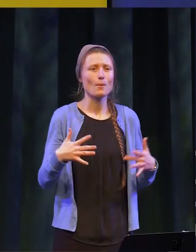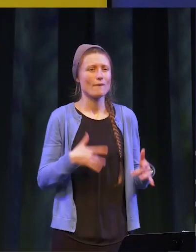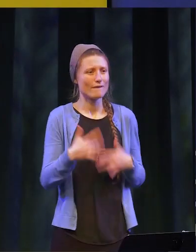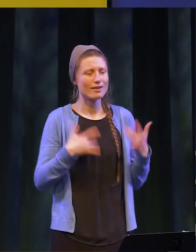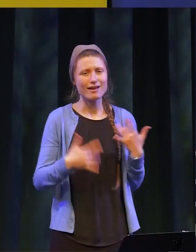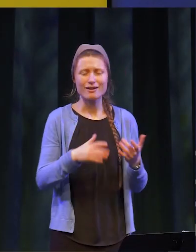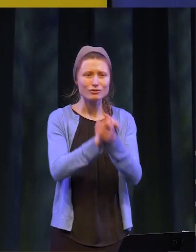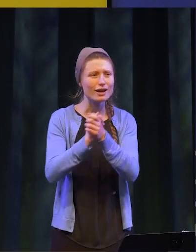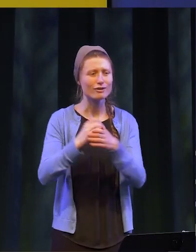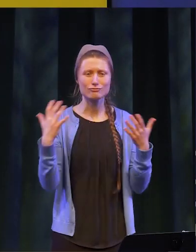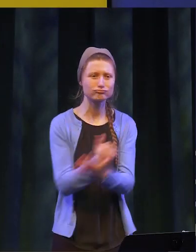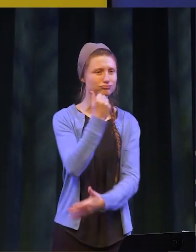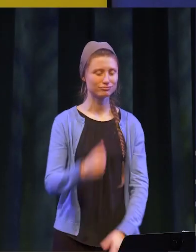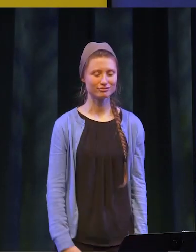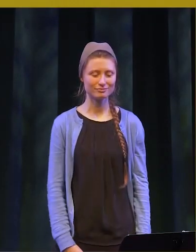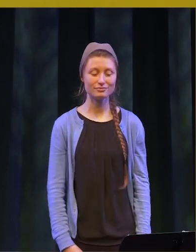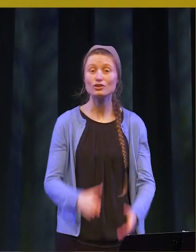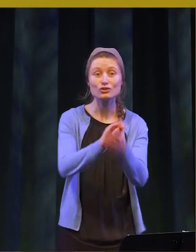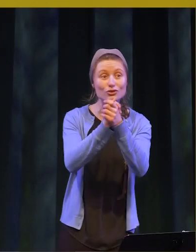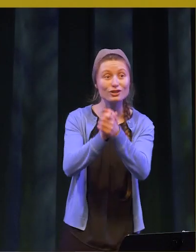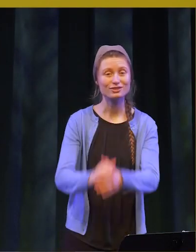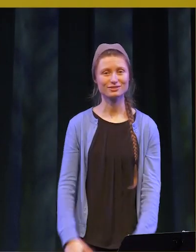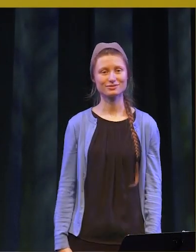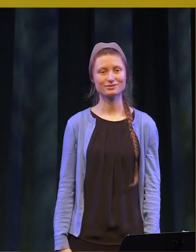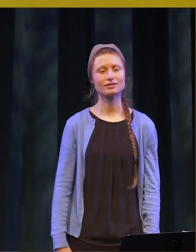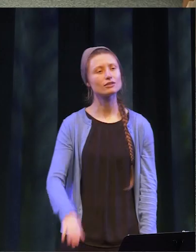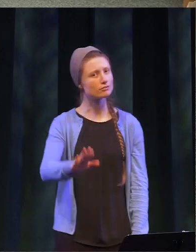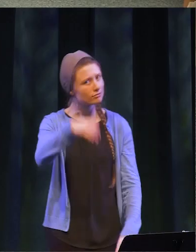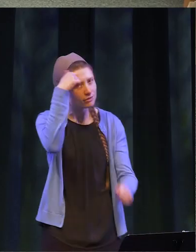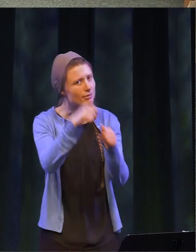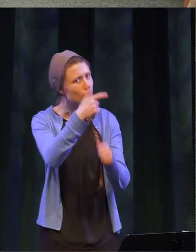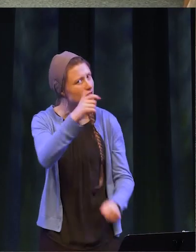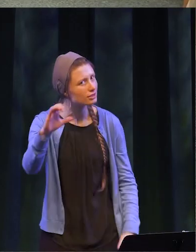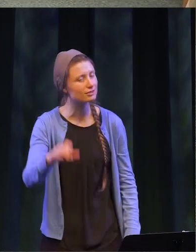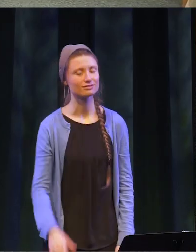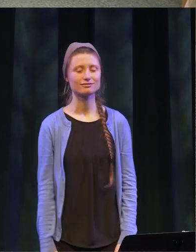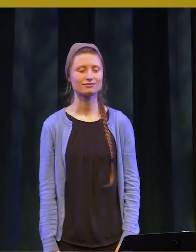is so exciting, congratulations! Go get ‘em! Congratulations! Don’t forget GCC! Keep